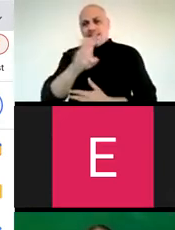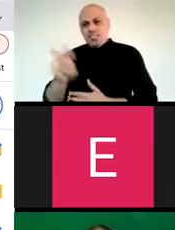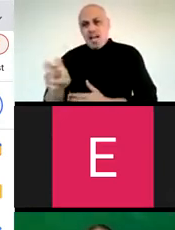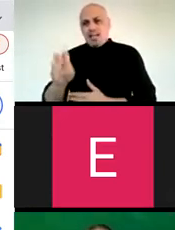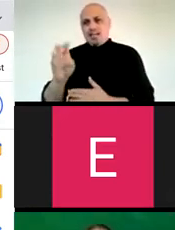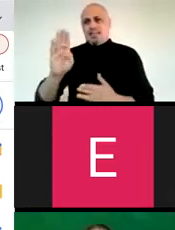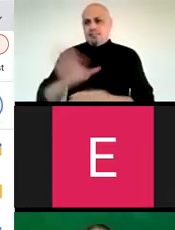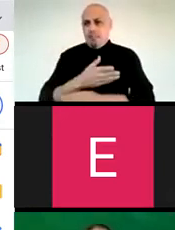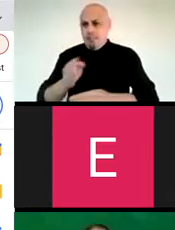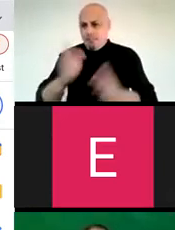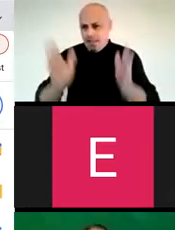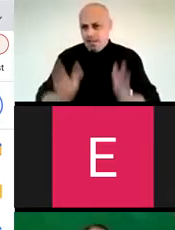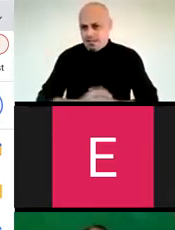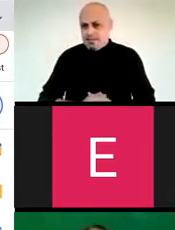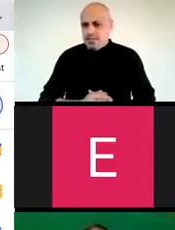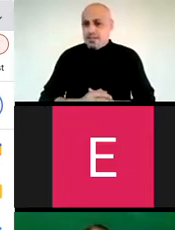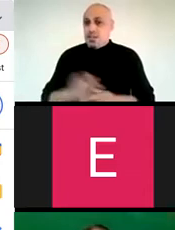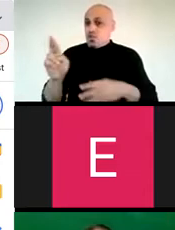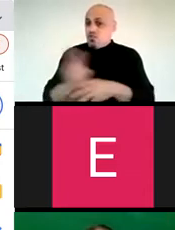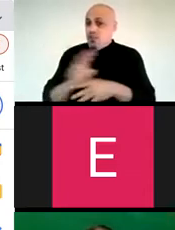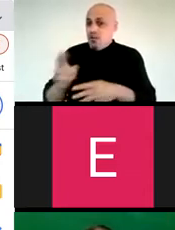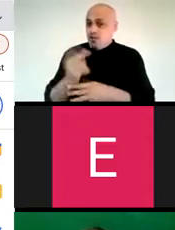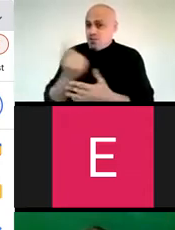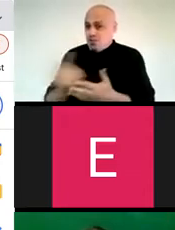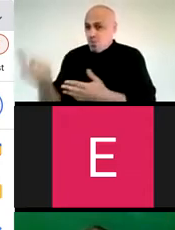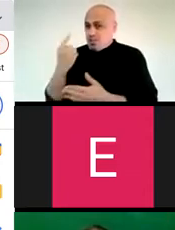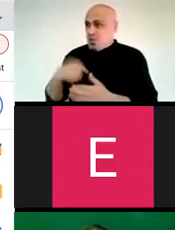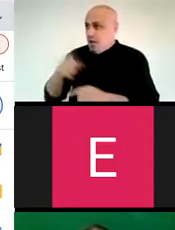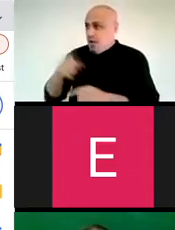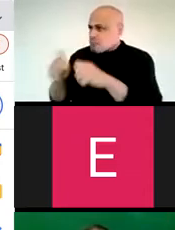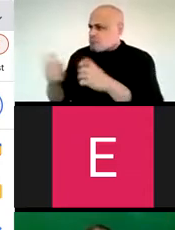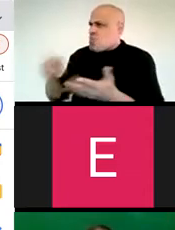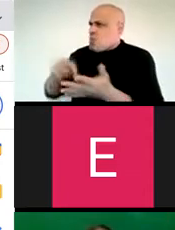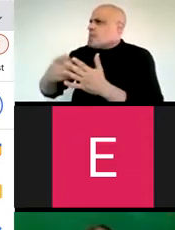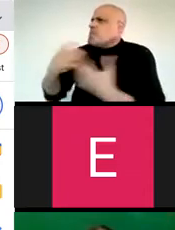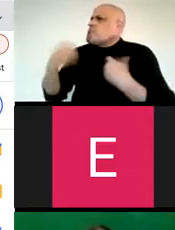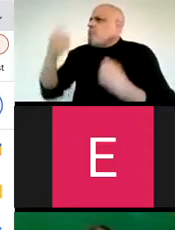the fellowship is the jazz band and at rehearsal a couple of weeks ago I asked what did it mean